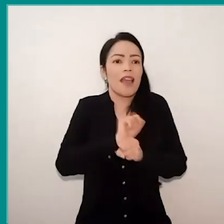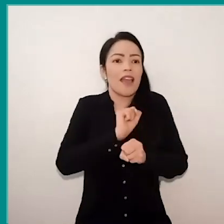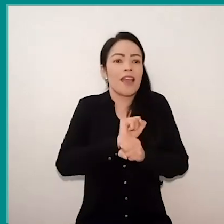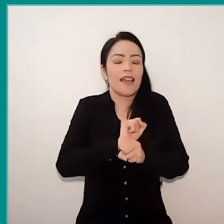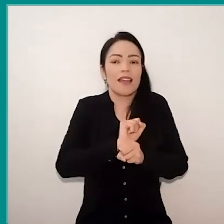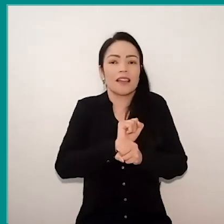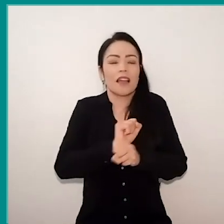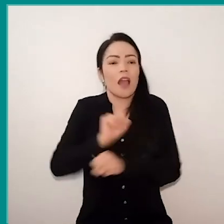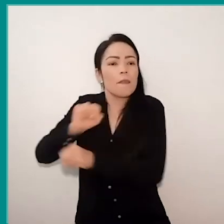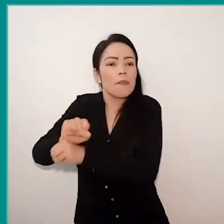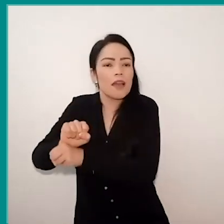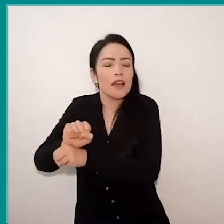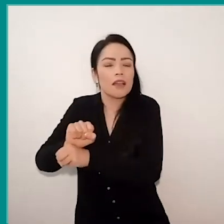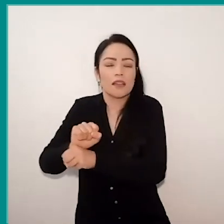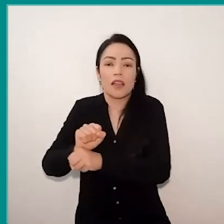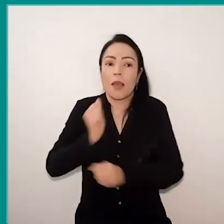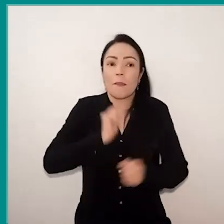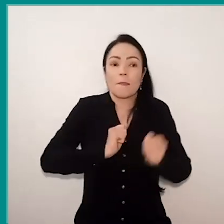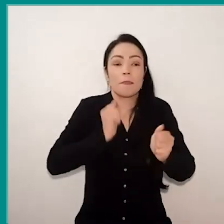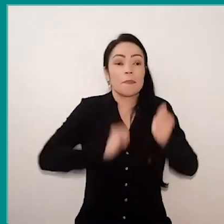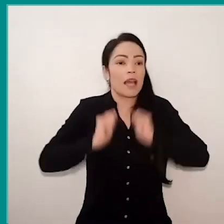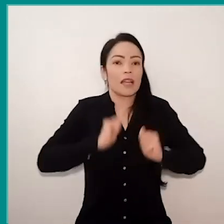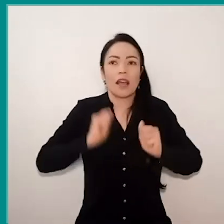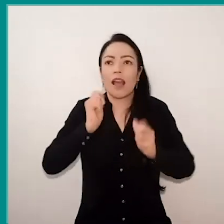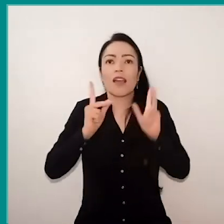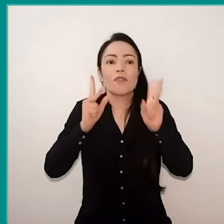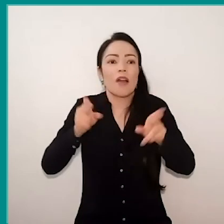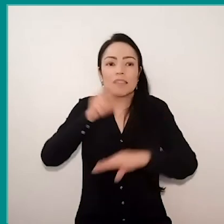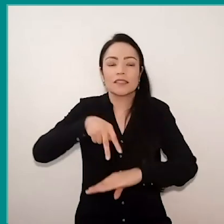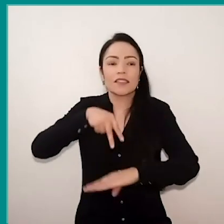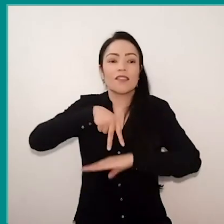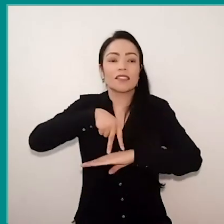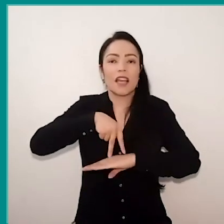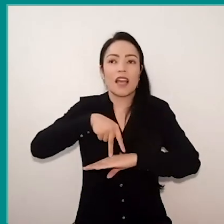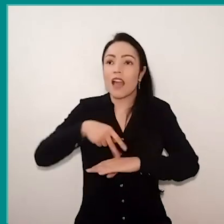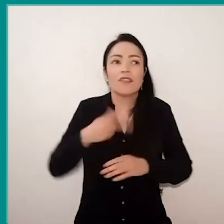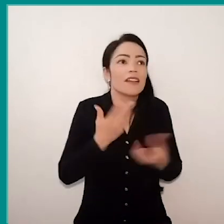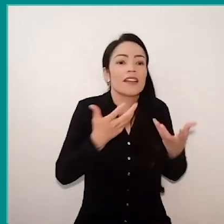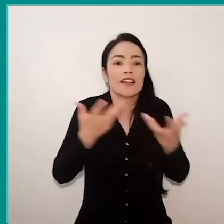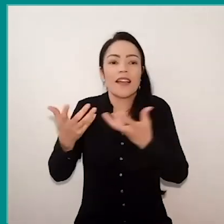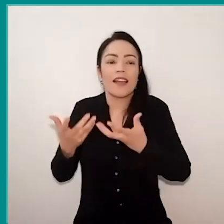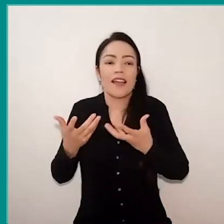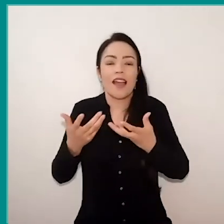hope is to get up, hope is to go after, hope is to build,